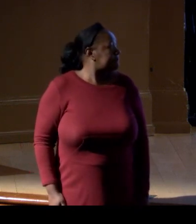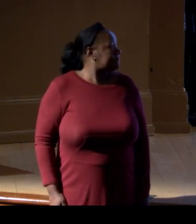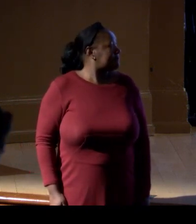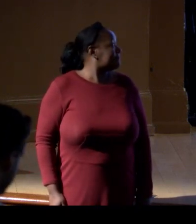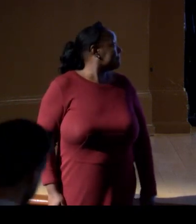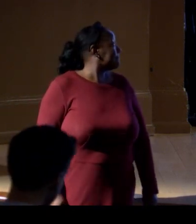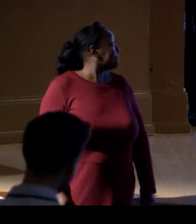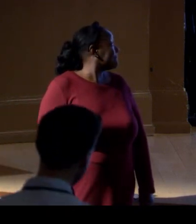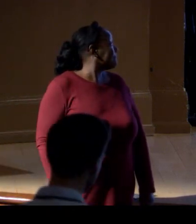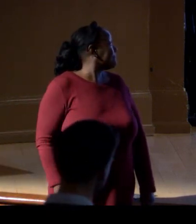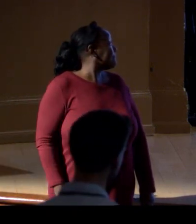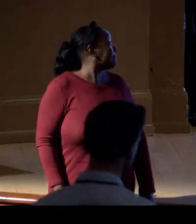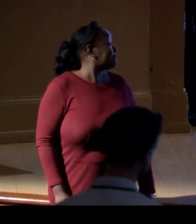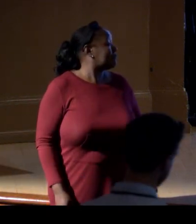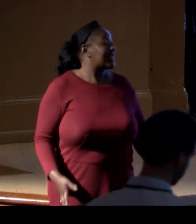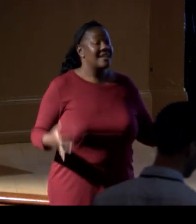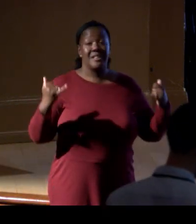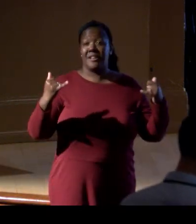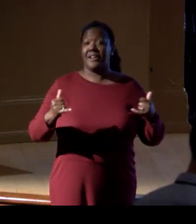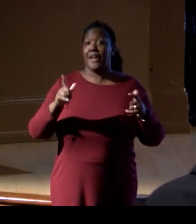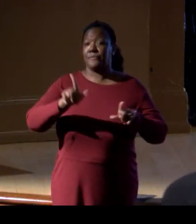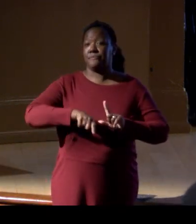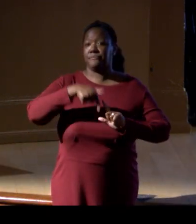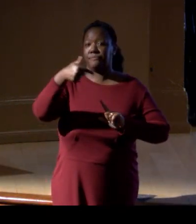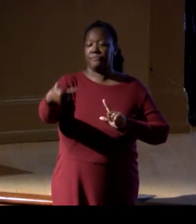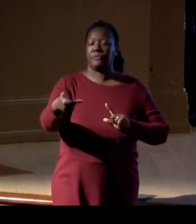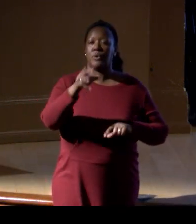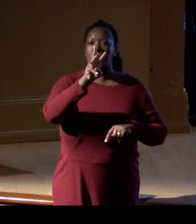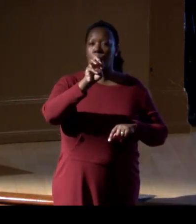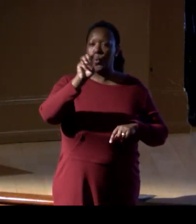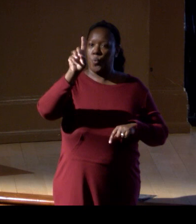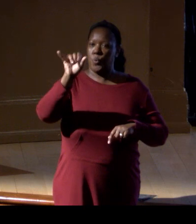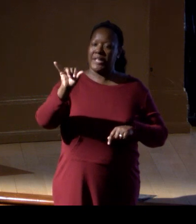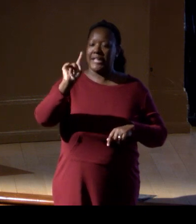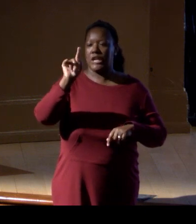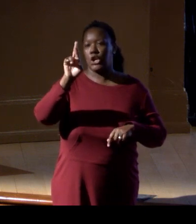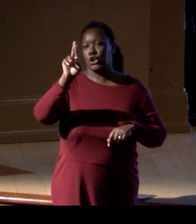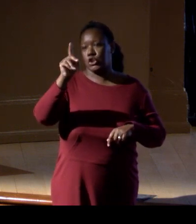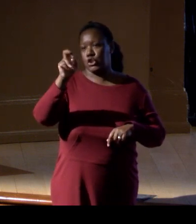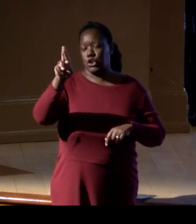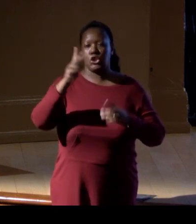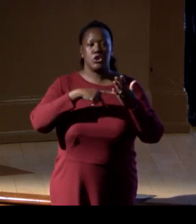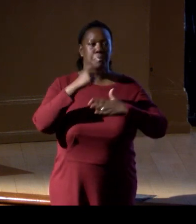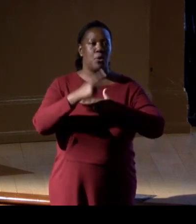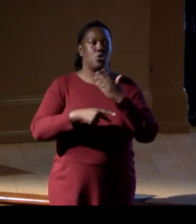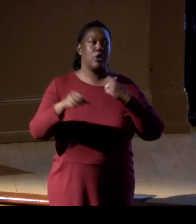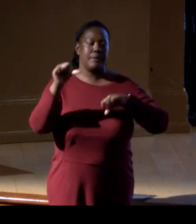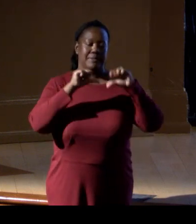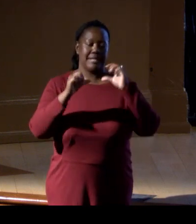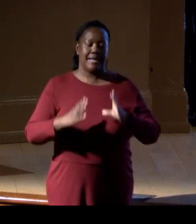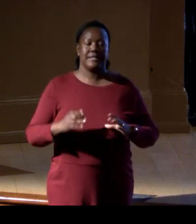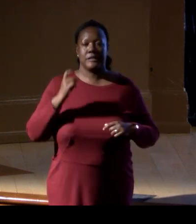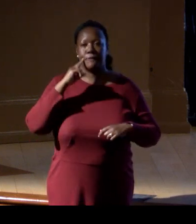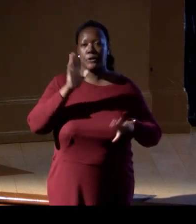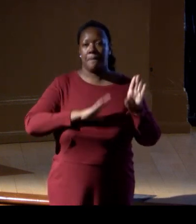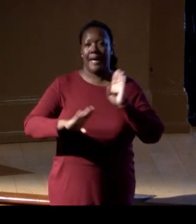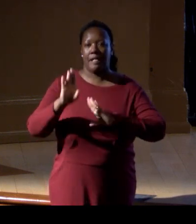Thanks, Sarah, and we'll invite Woody Turner to come up to the stage. He's the program scientist for the Biological Division at NASA.